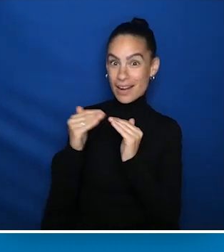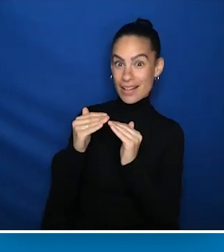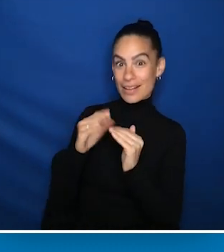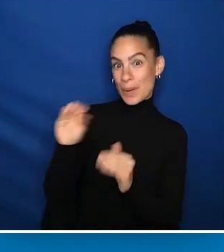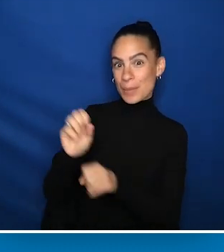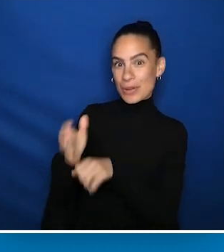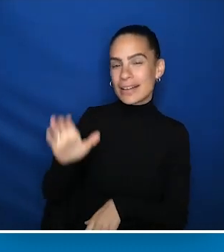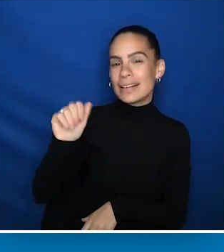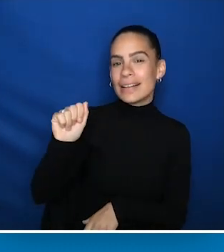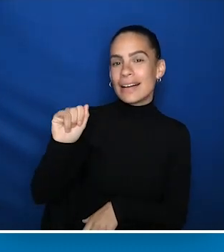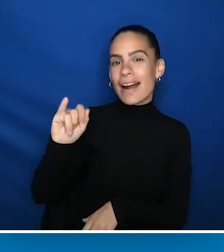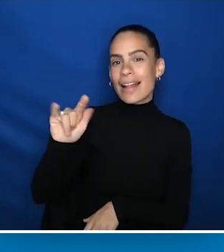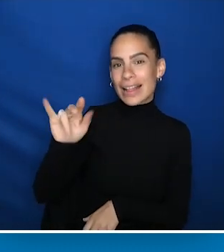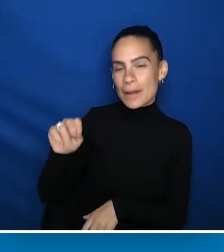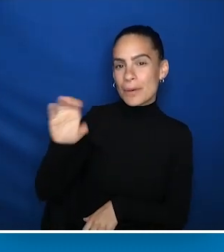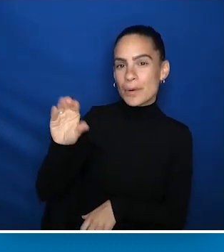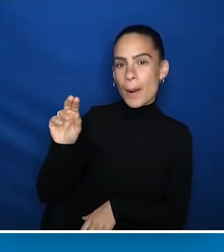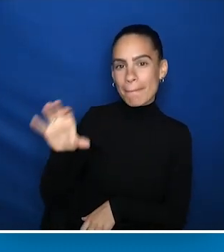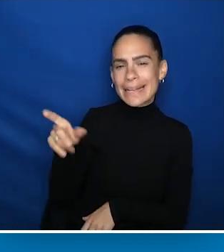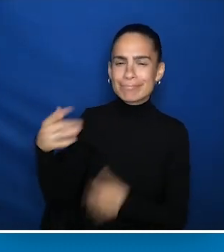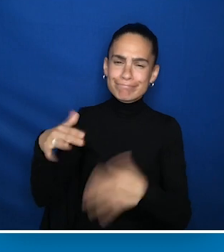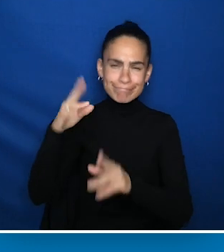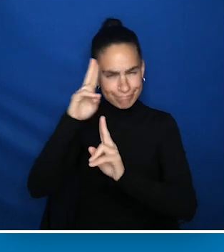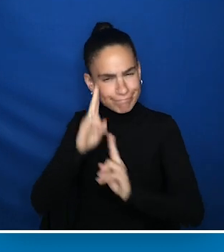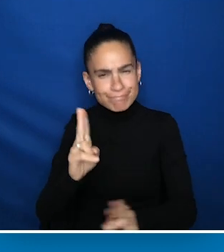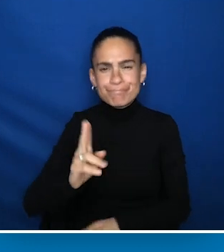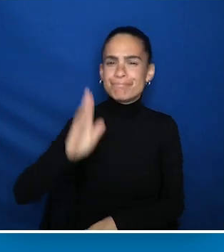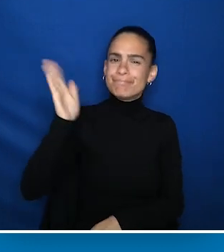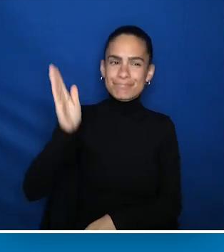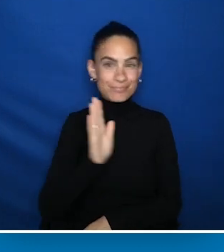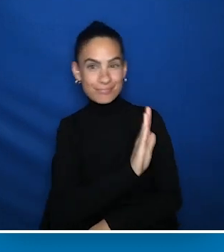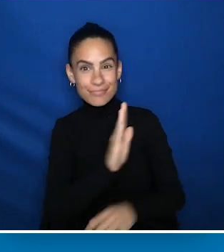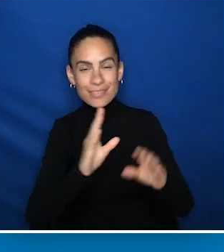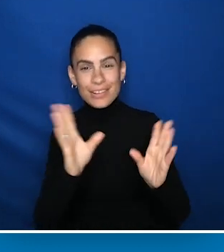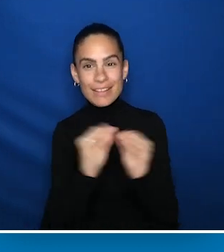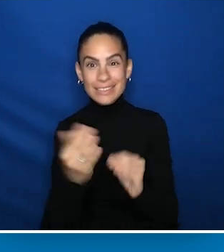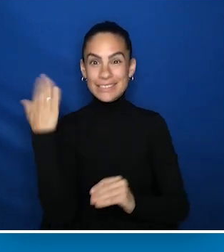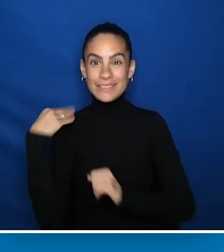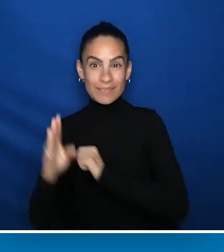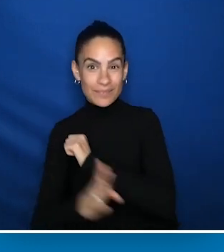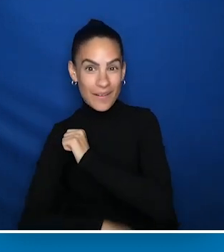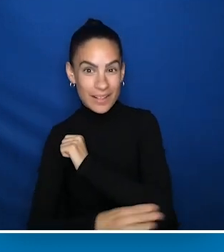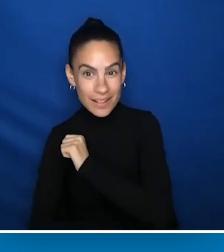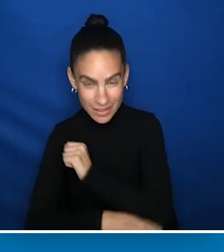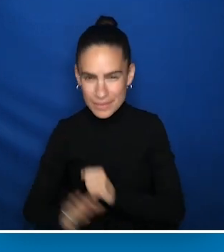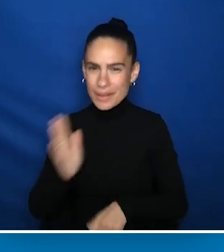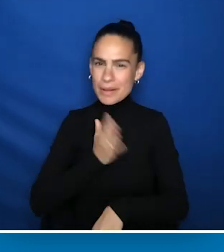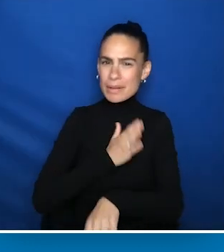to have been invited to speak at your annual conference this past fall. These efforts are now translating into a growing research